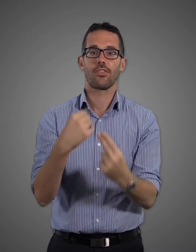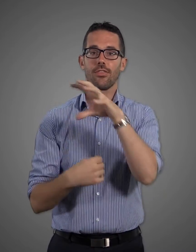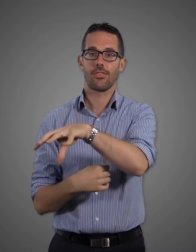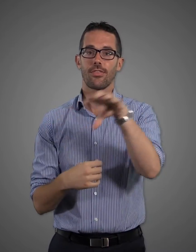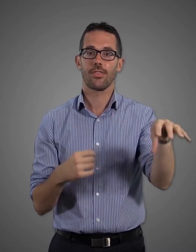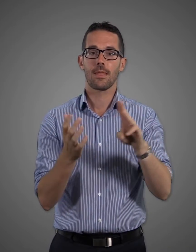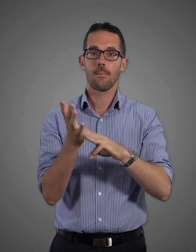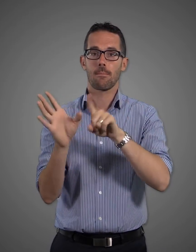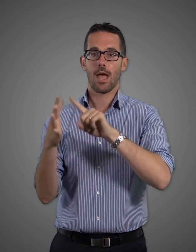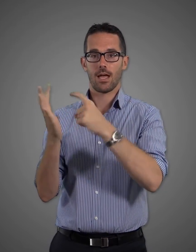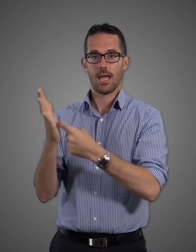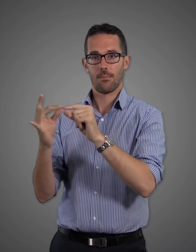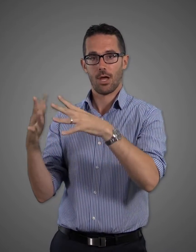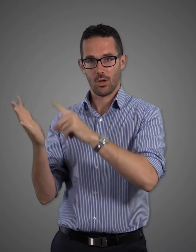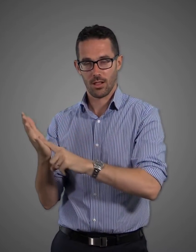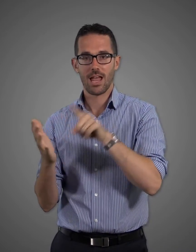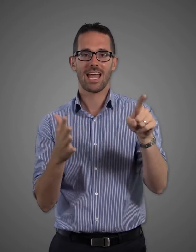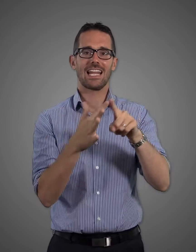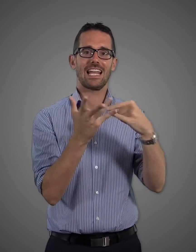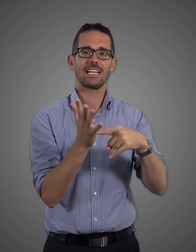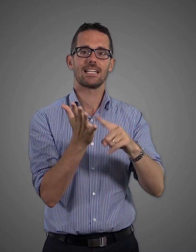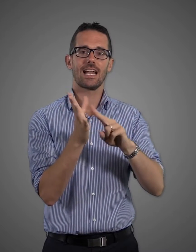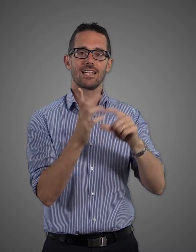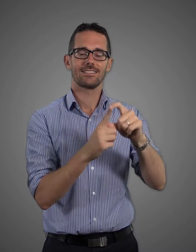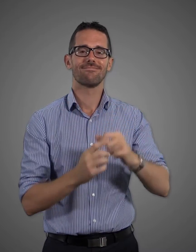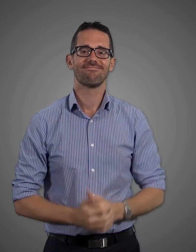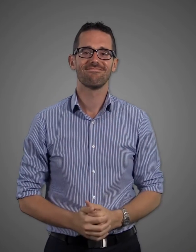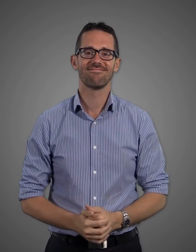for both the Sidney Myer Music Bowl and Eastland events.